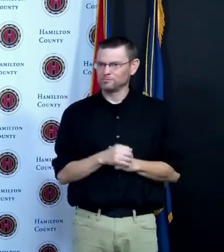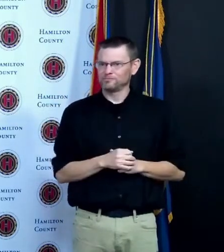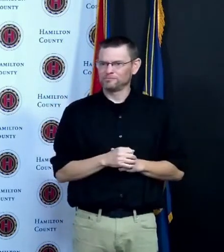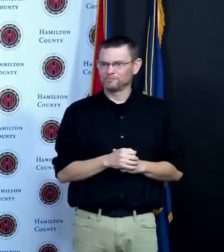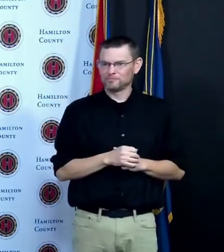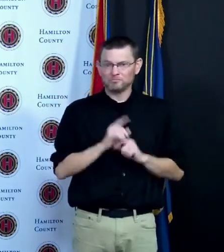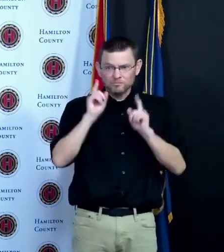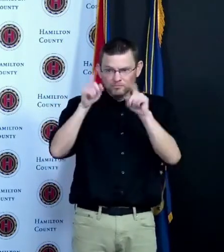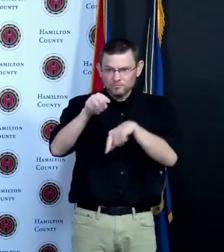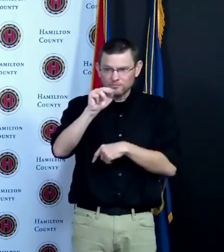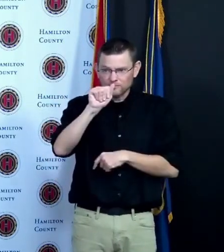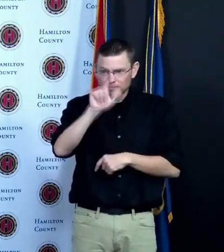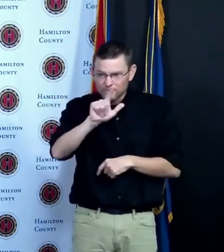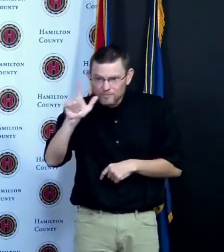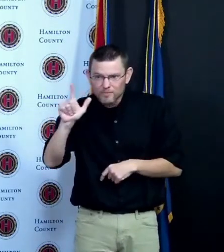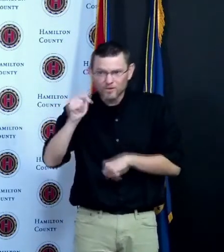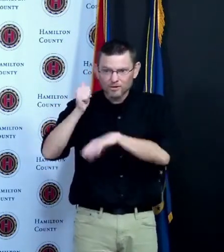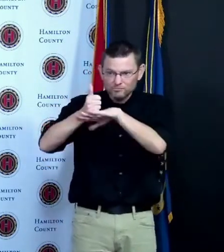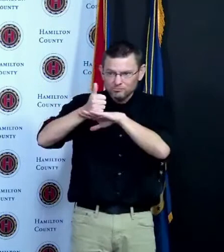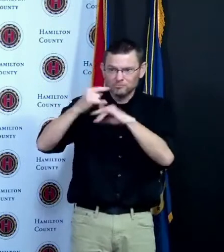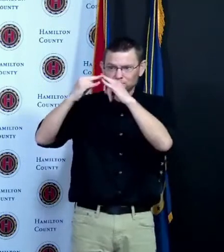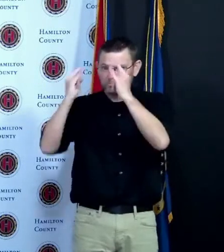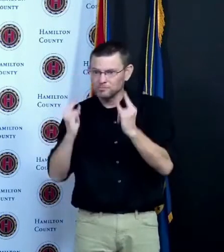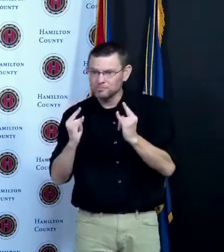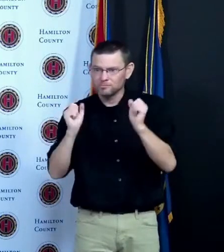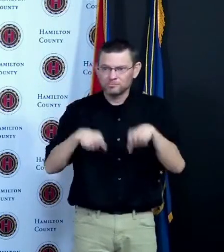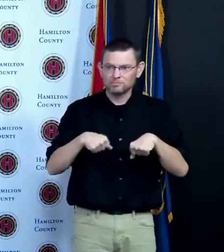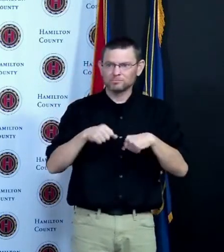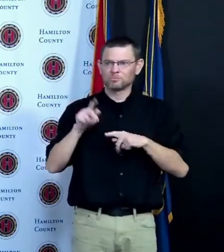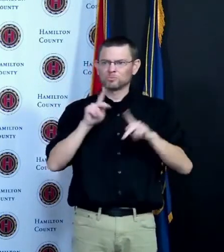up tried that one so we are trying different things to make sure that we're hitting it on